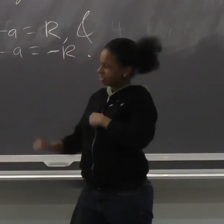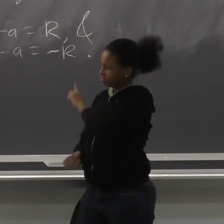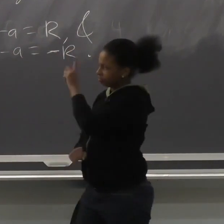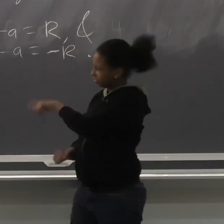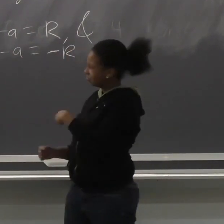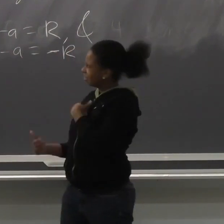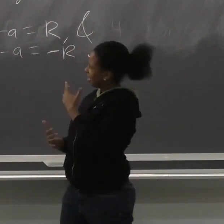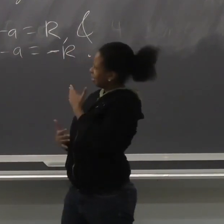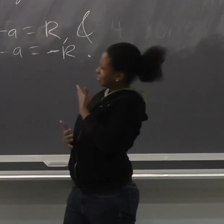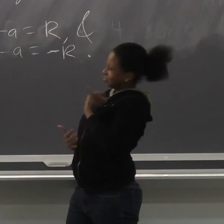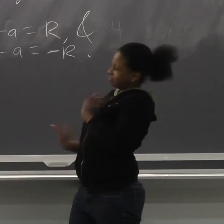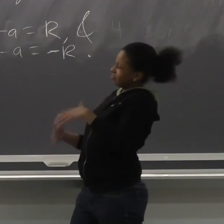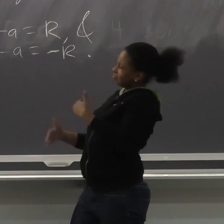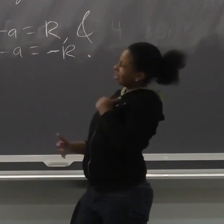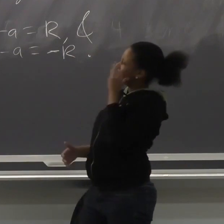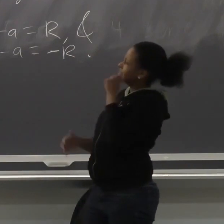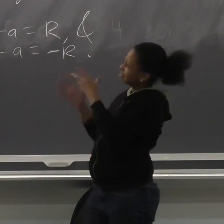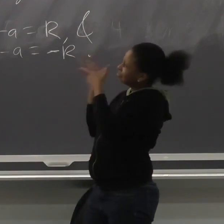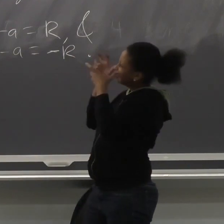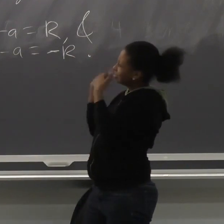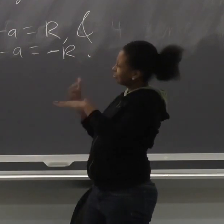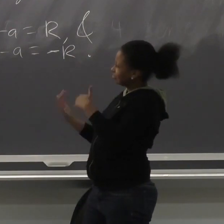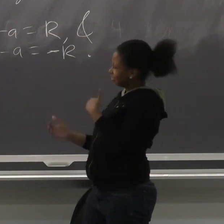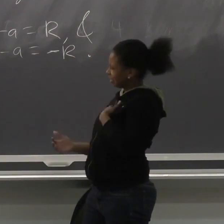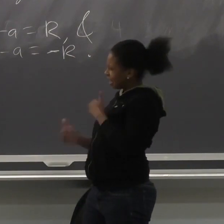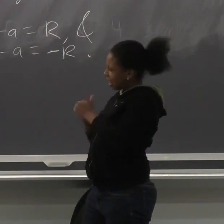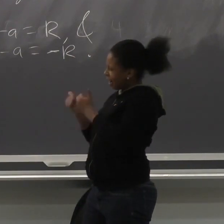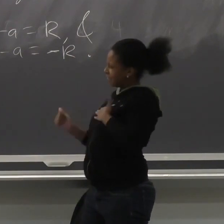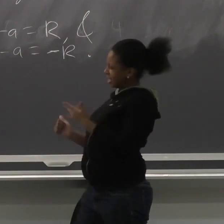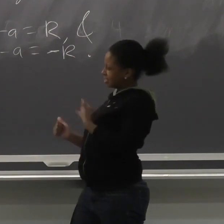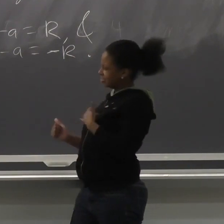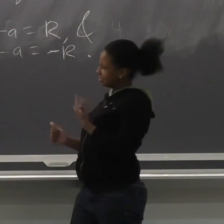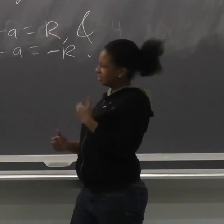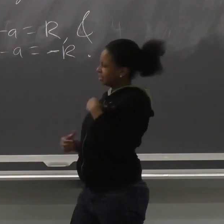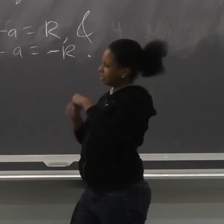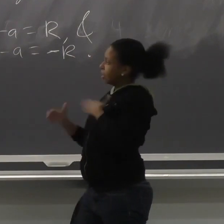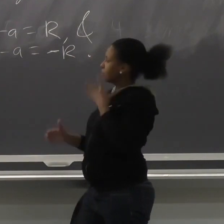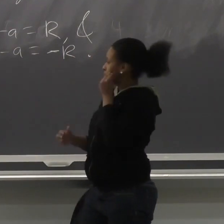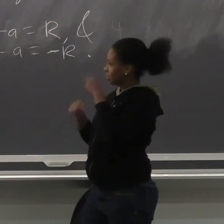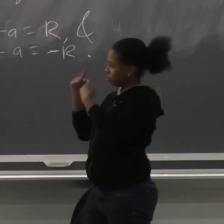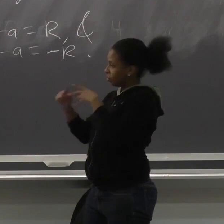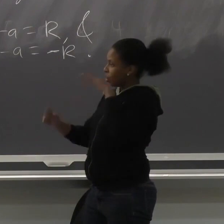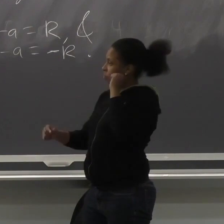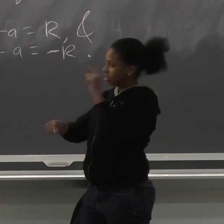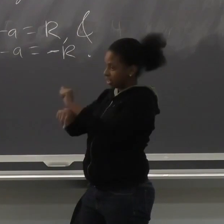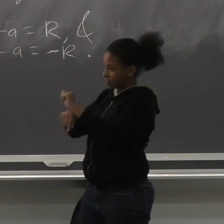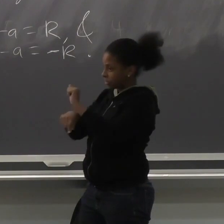So my question would be, I looked at the videos today, and they hit me.